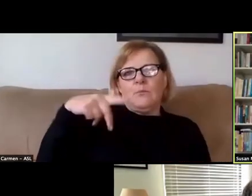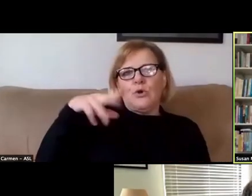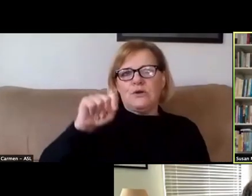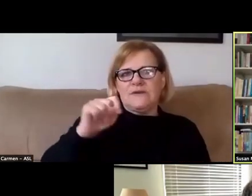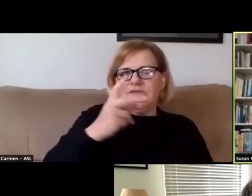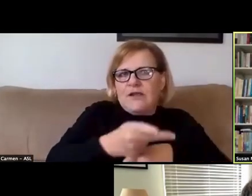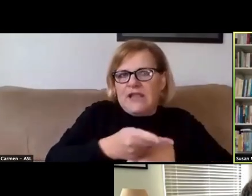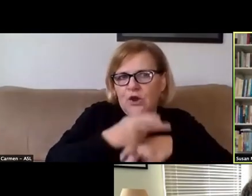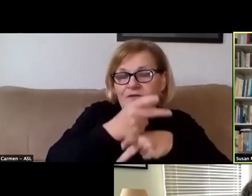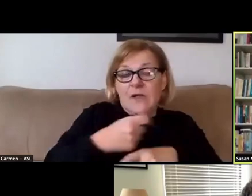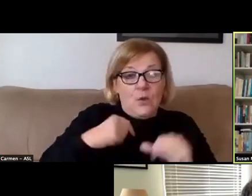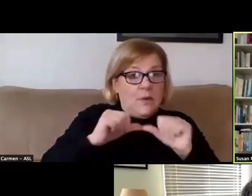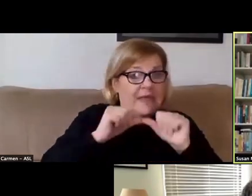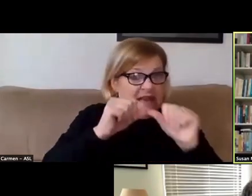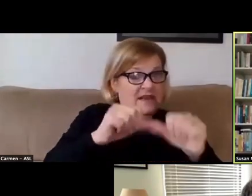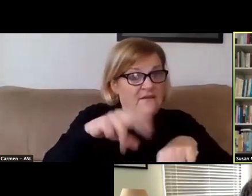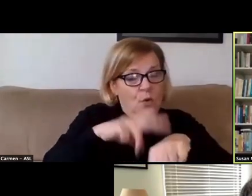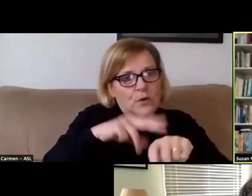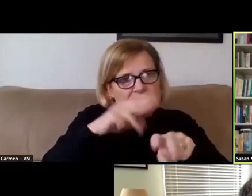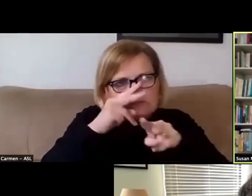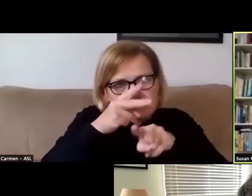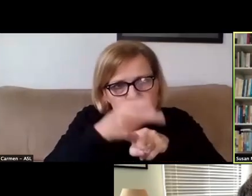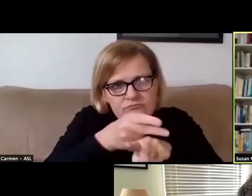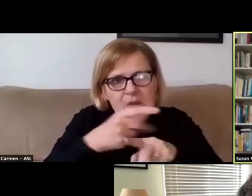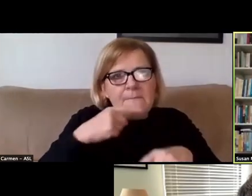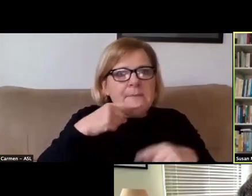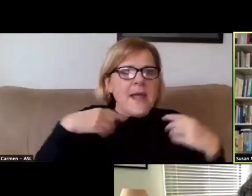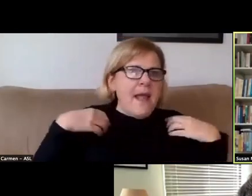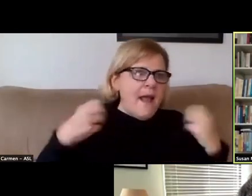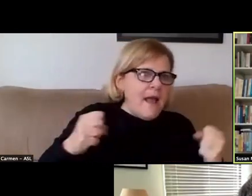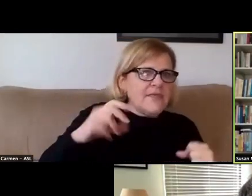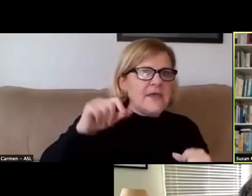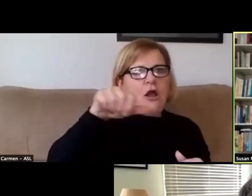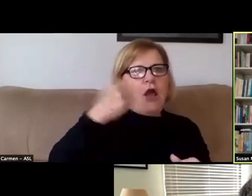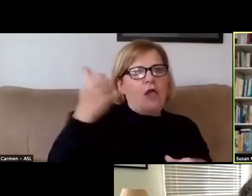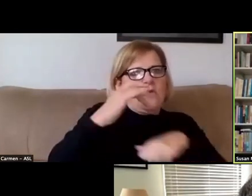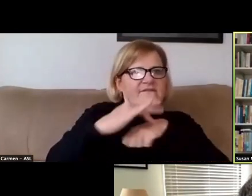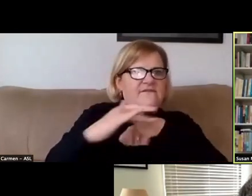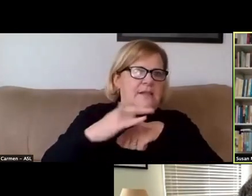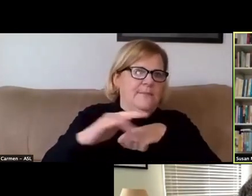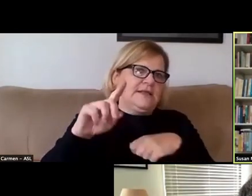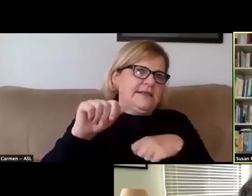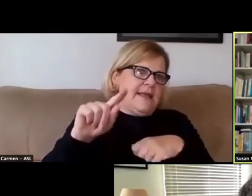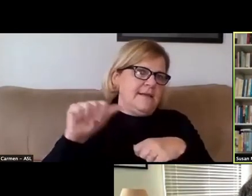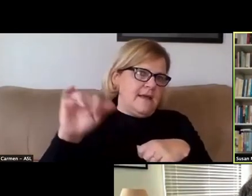And we continue, of course, to monitor the public health and other available data as well.